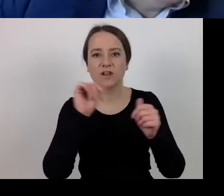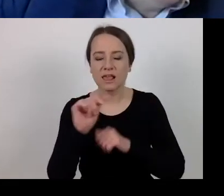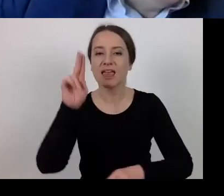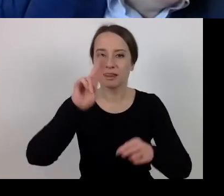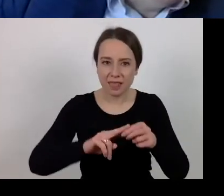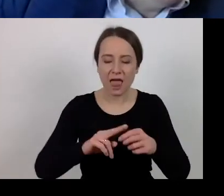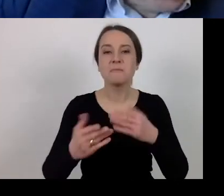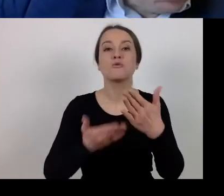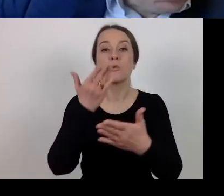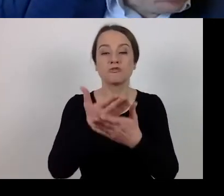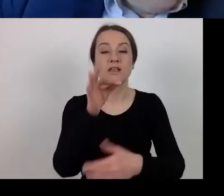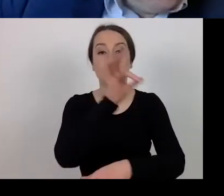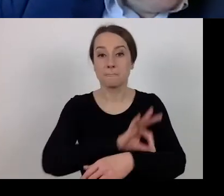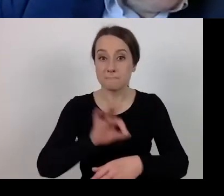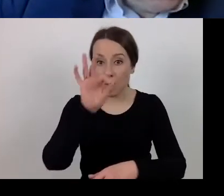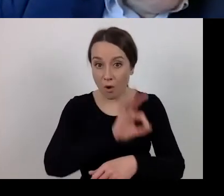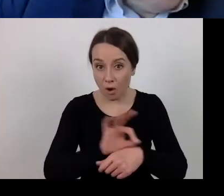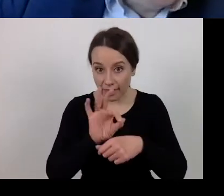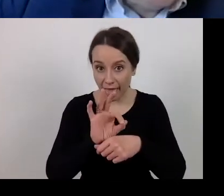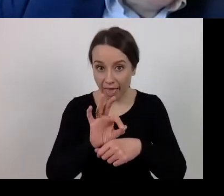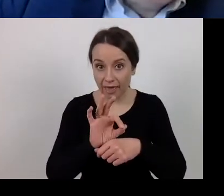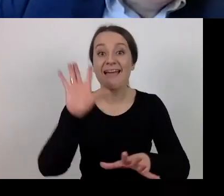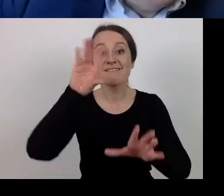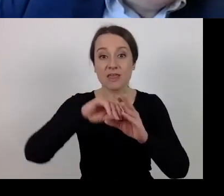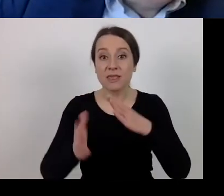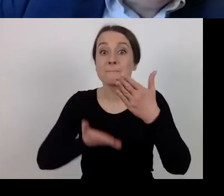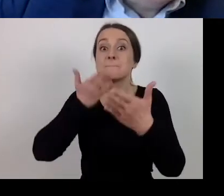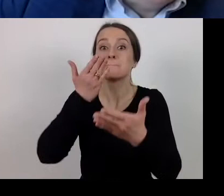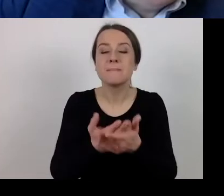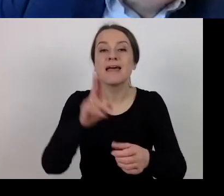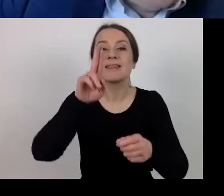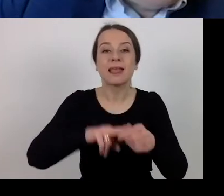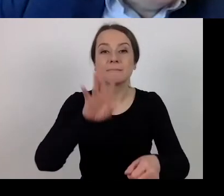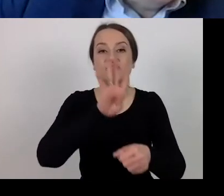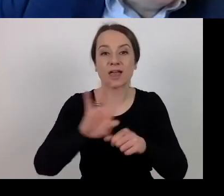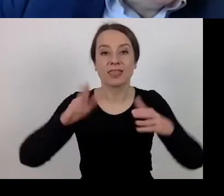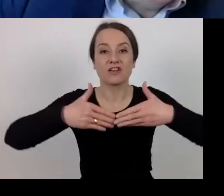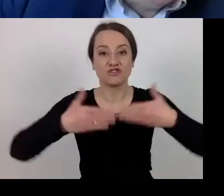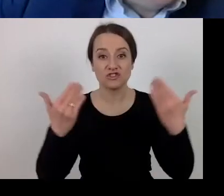may be extended and project applications submitted within 14 days after the end of the call